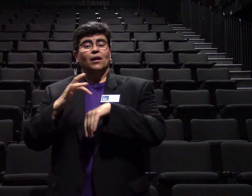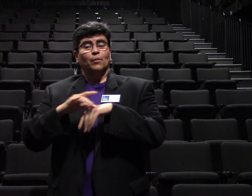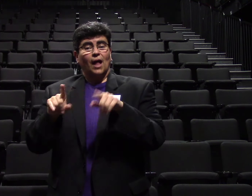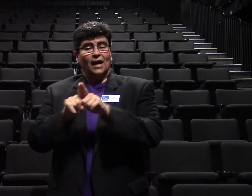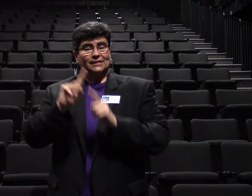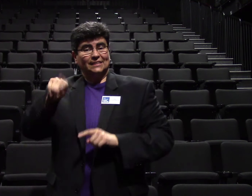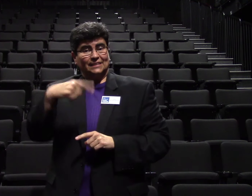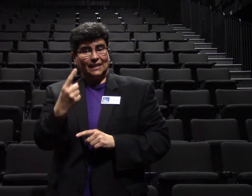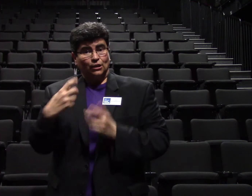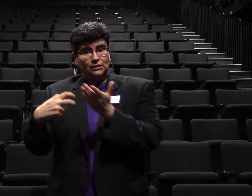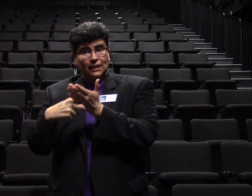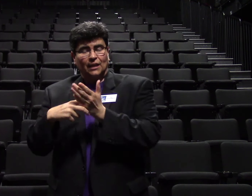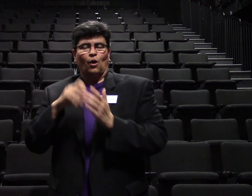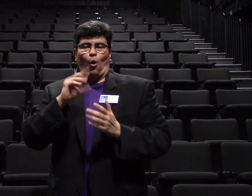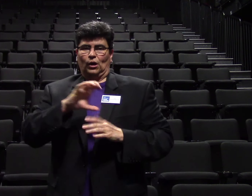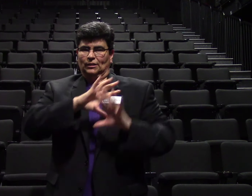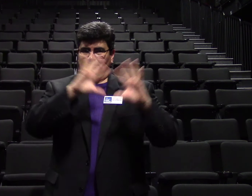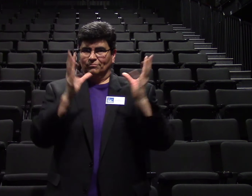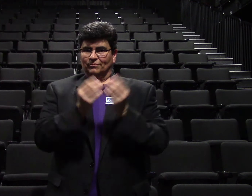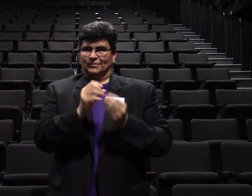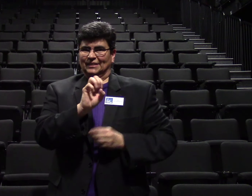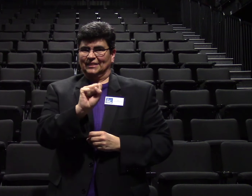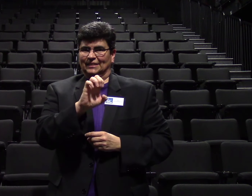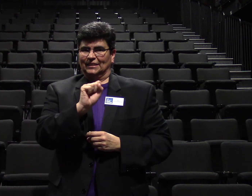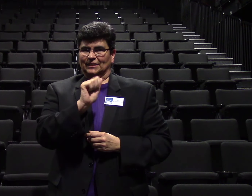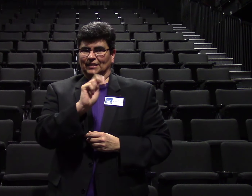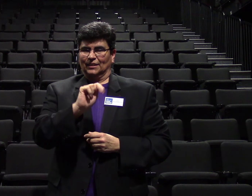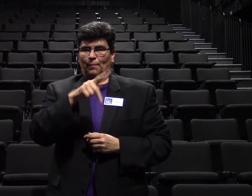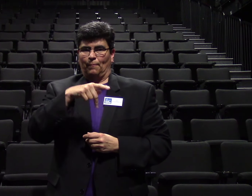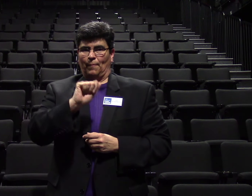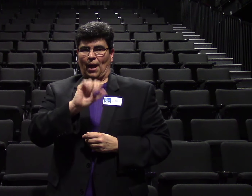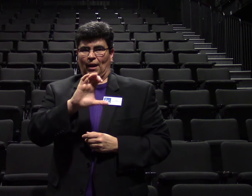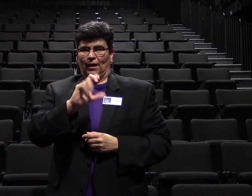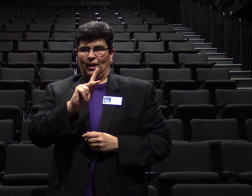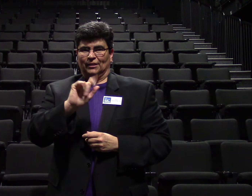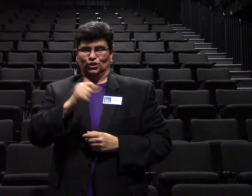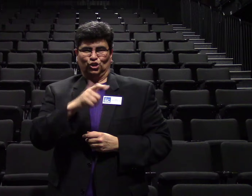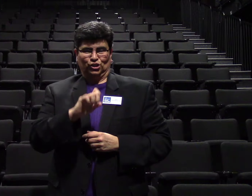Available as single tickets or a season package.